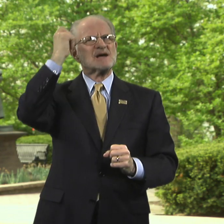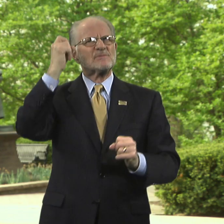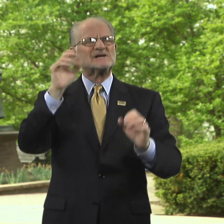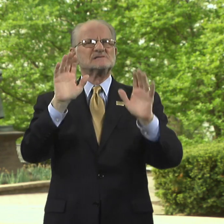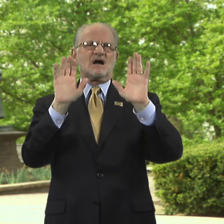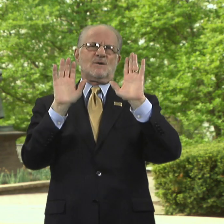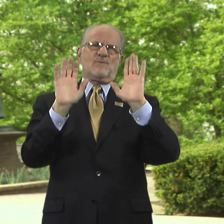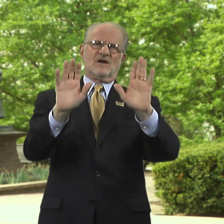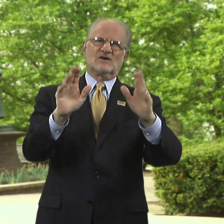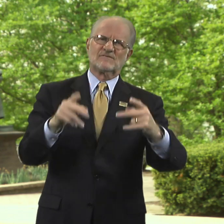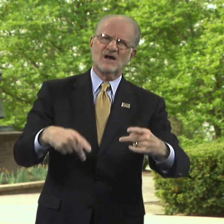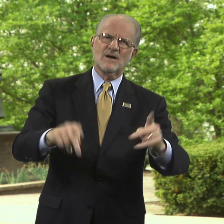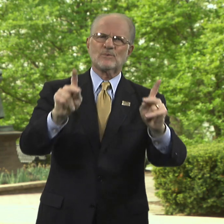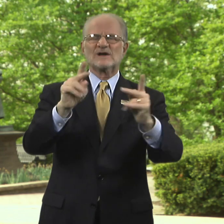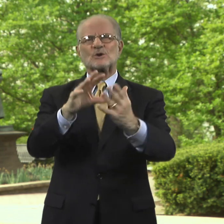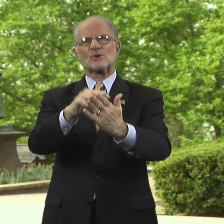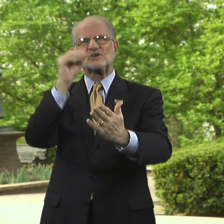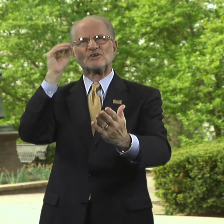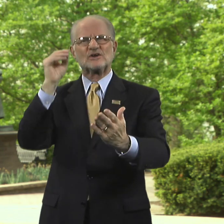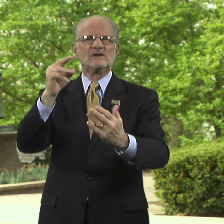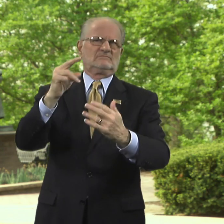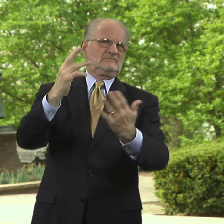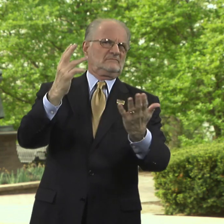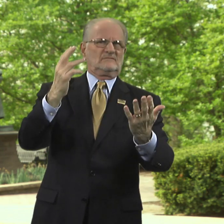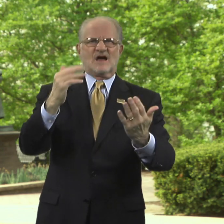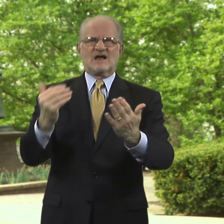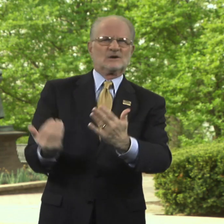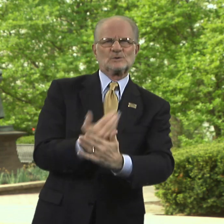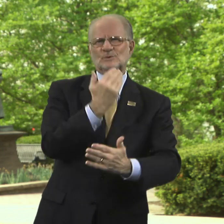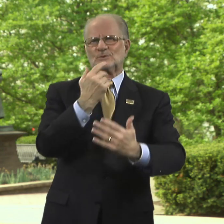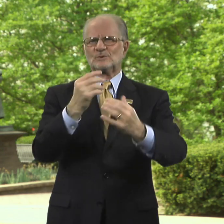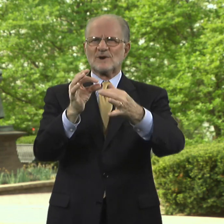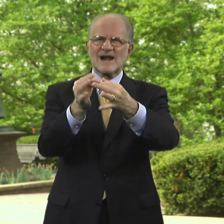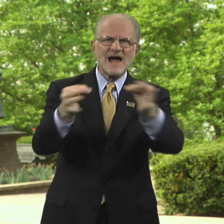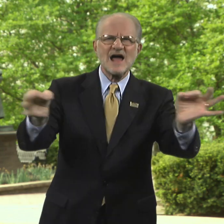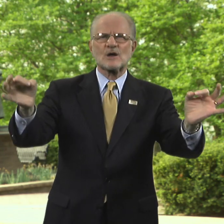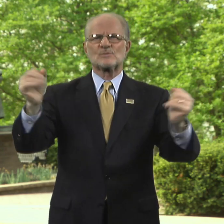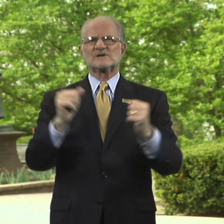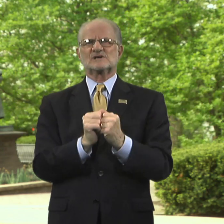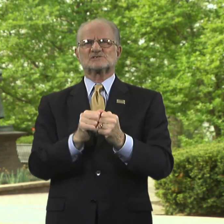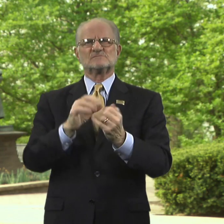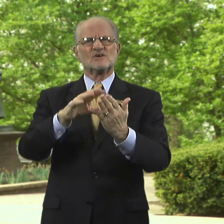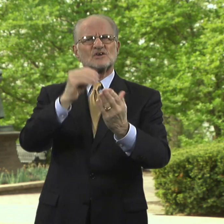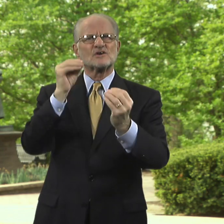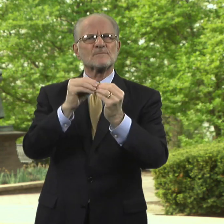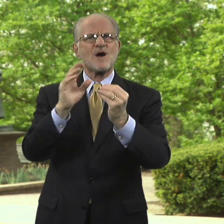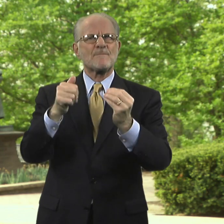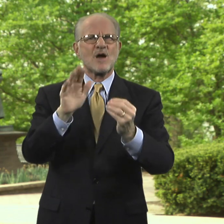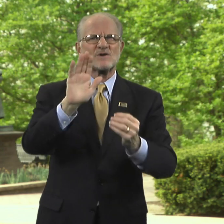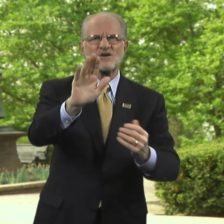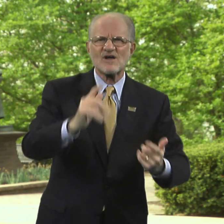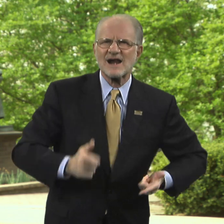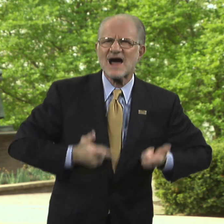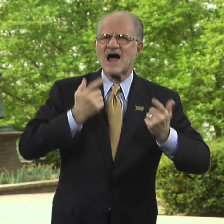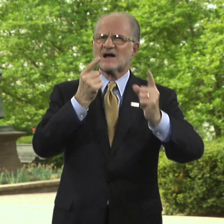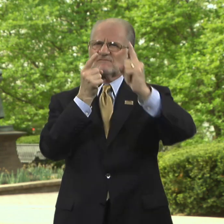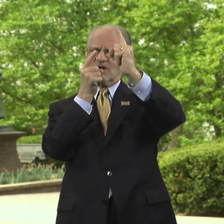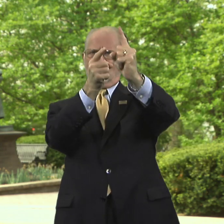Summer is a wonderful opportunity to learn a new language, learn more about your life goals,